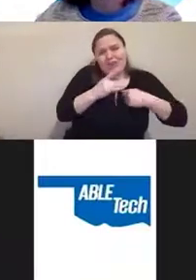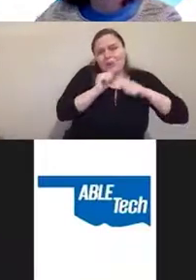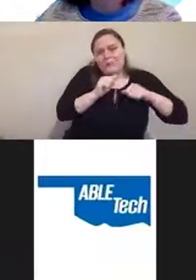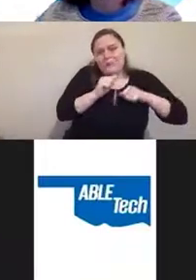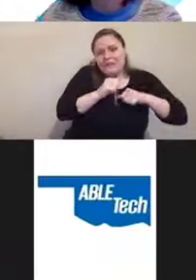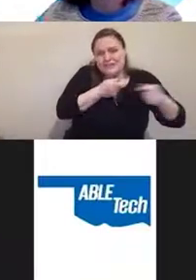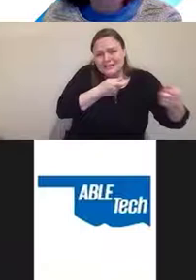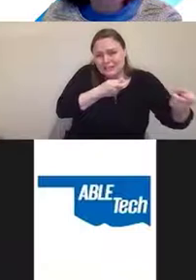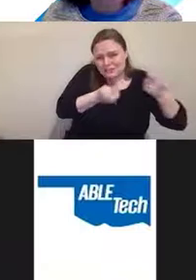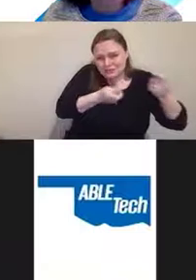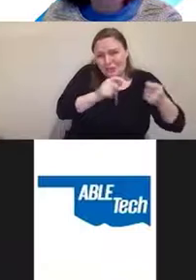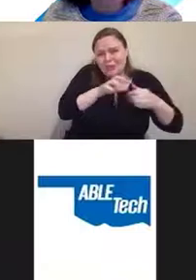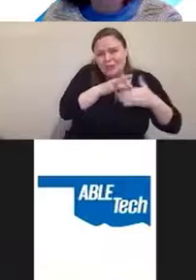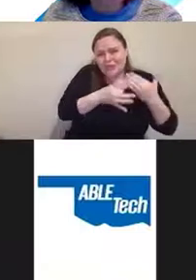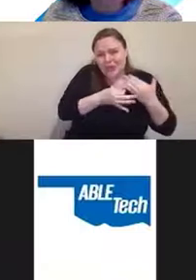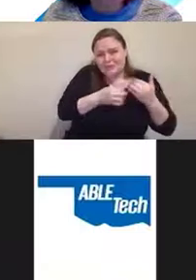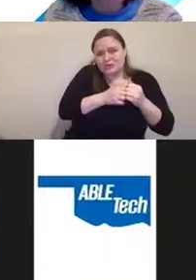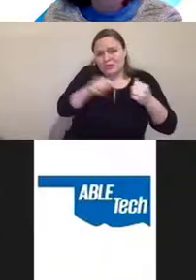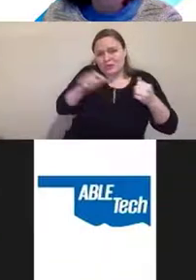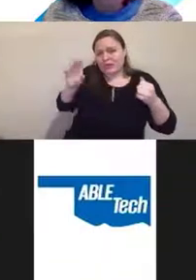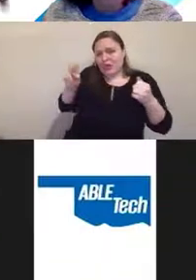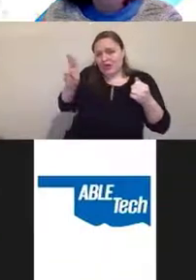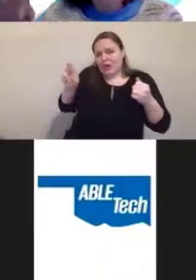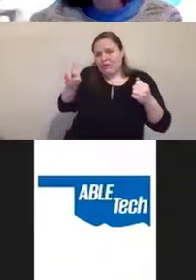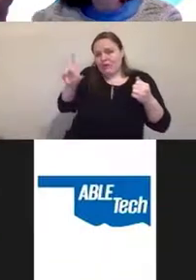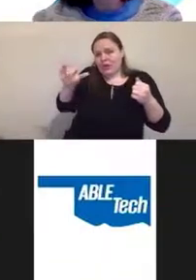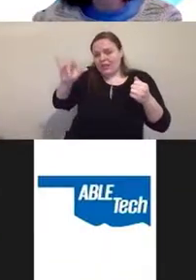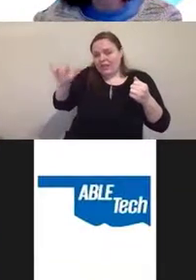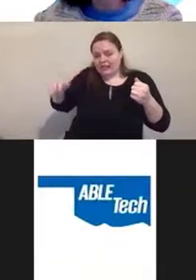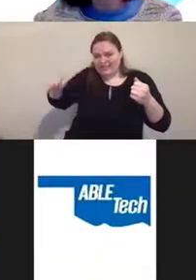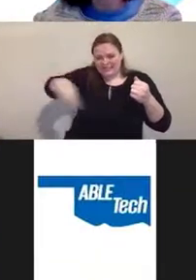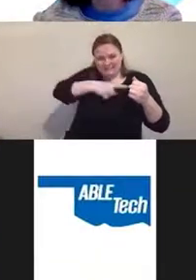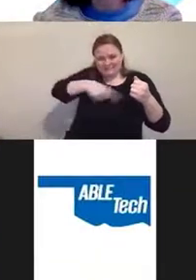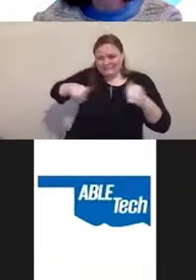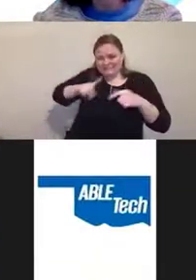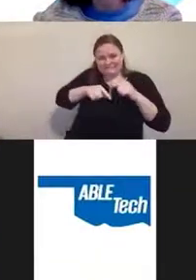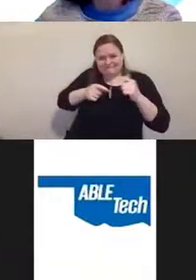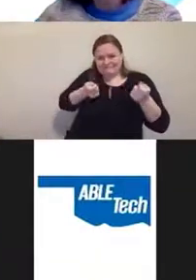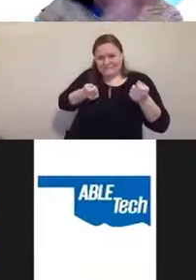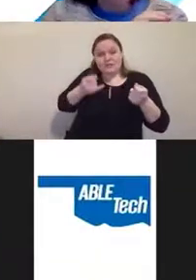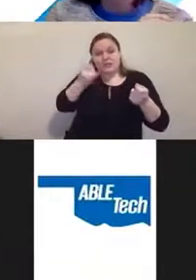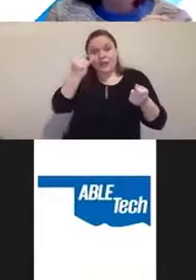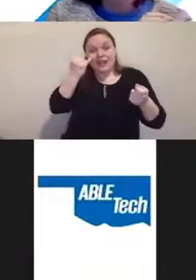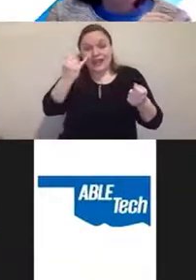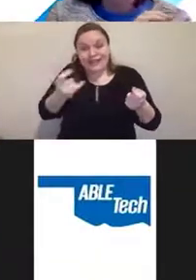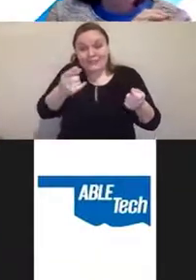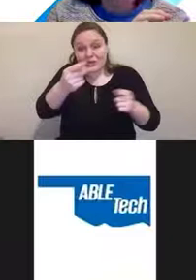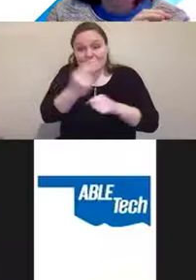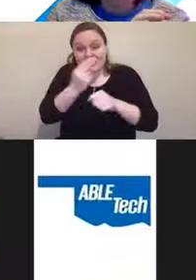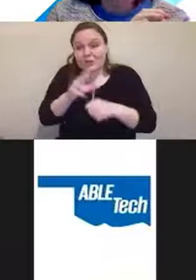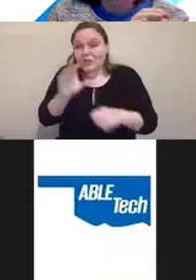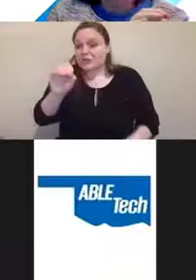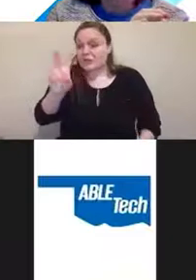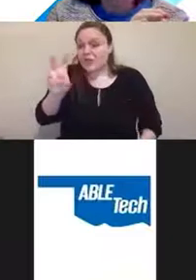the options with the overlay is presenting. So when you use an overlay, sometimes people screen readers stop working.